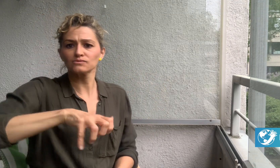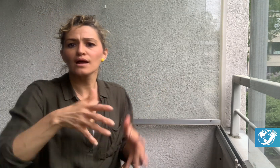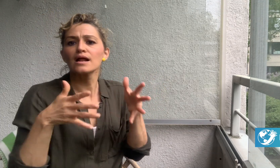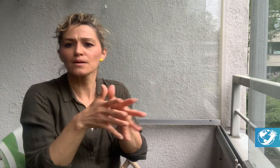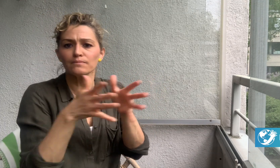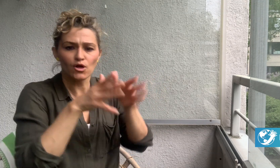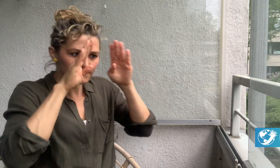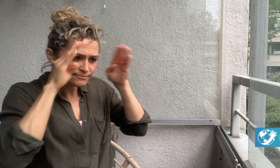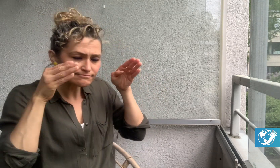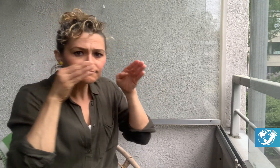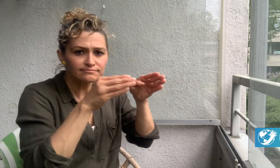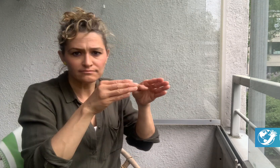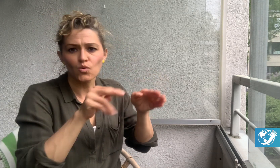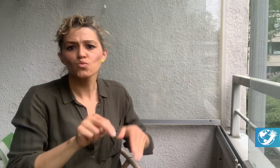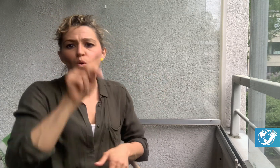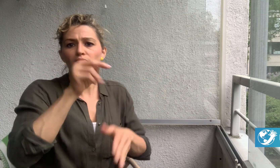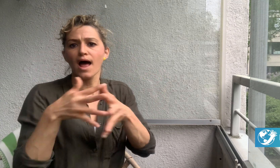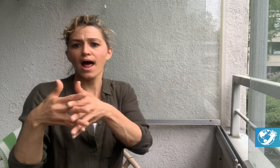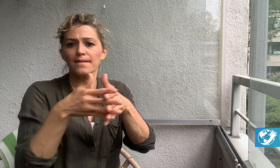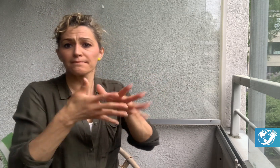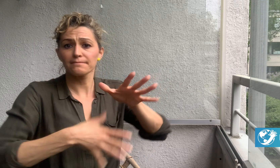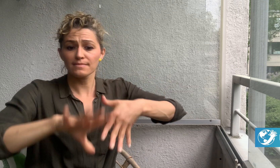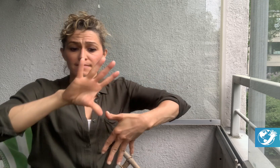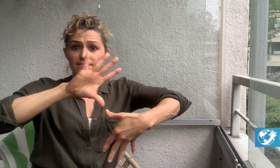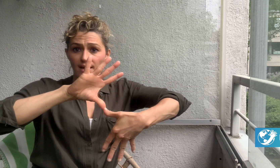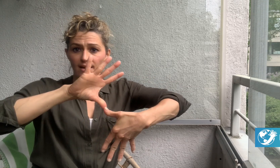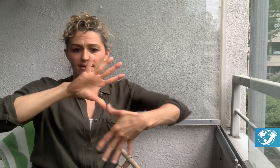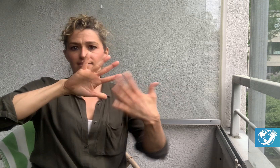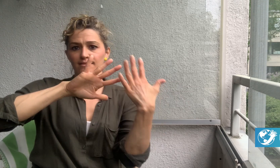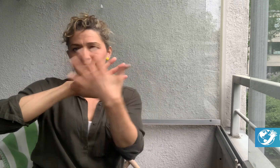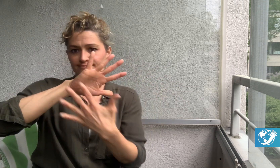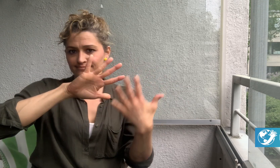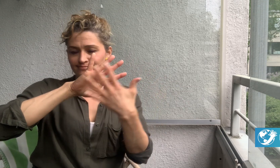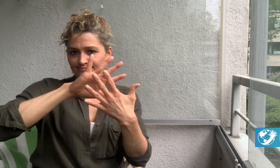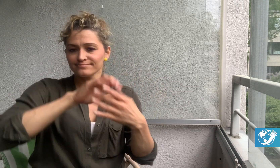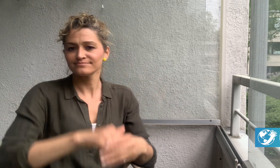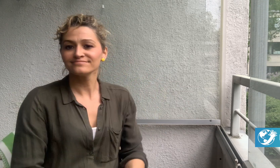from our Regional Reporter for North America.